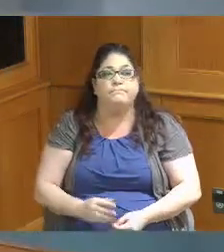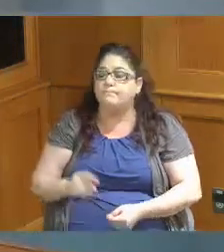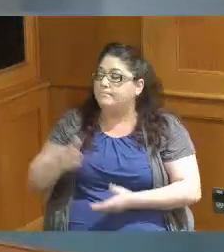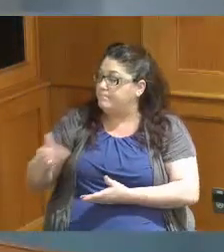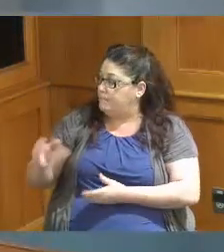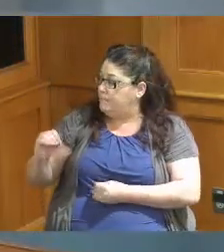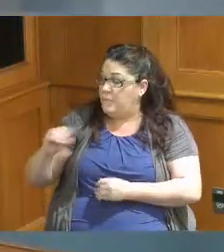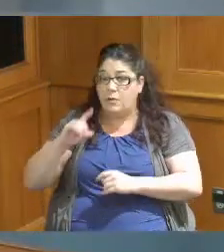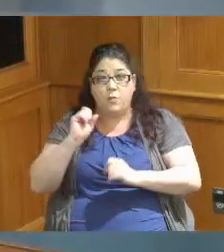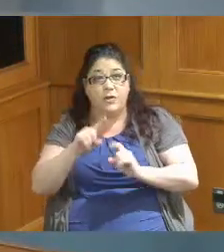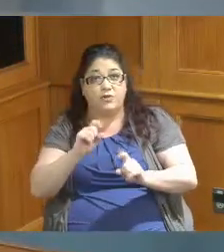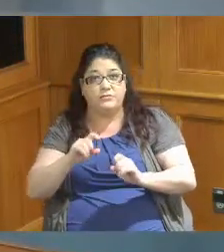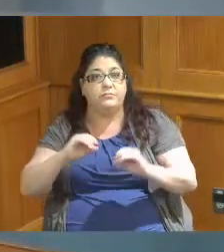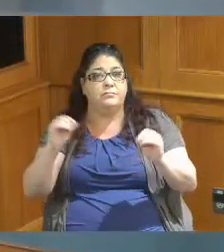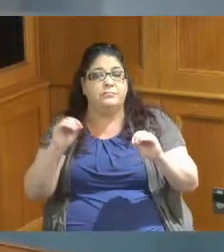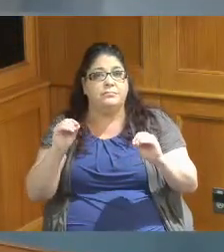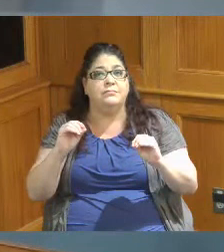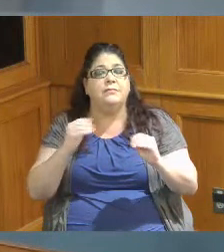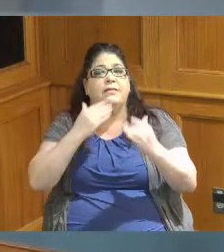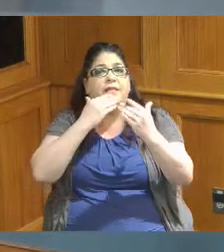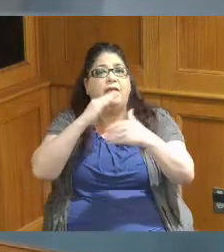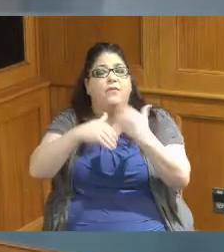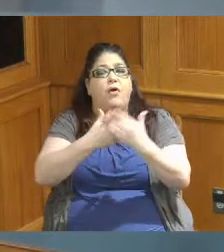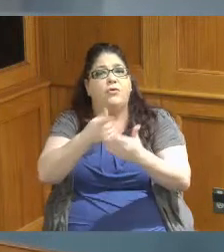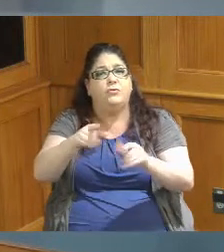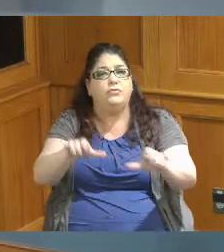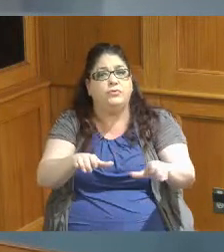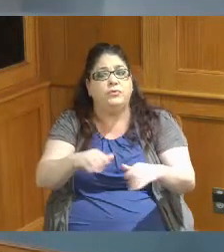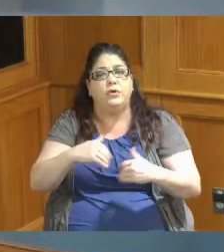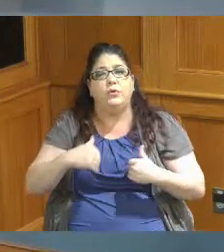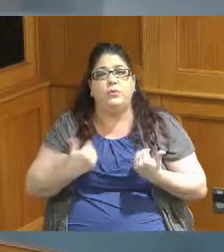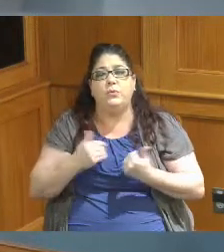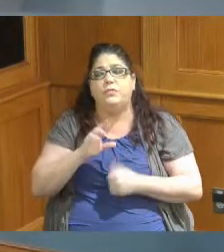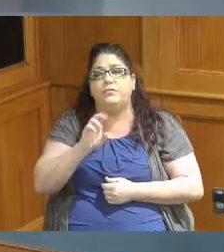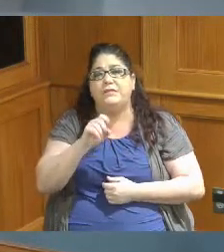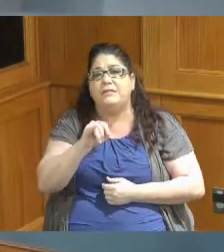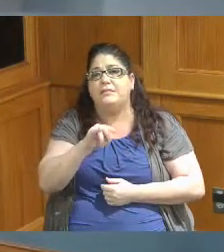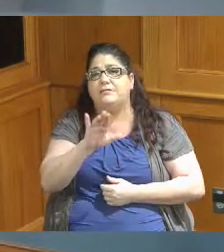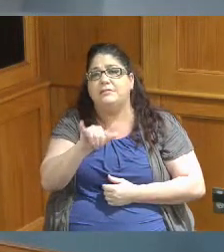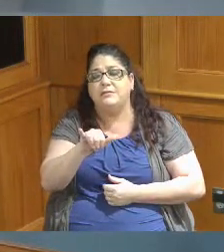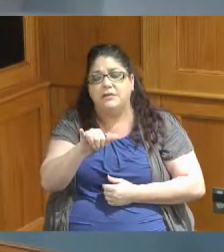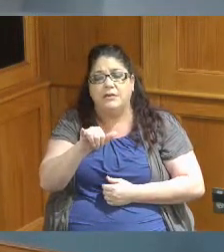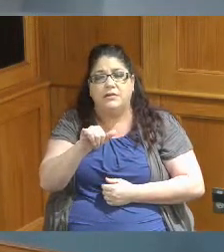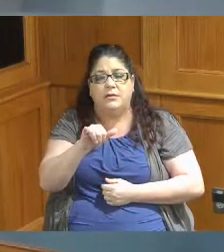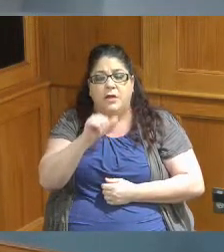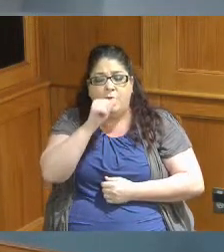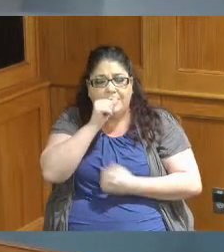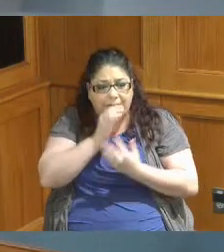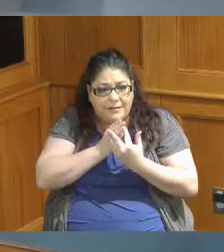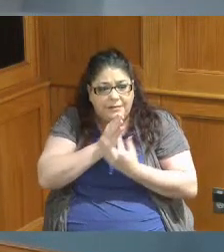no questions but thank you for all you do and the youth resiliency grants are purposely for mental